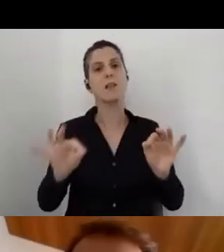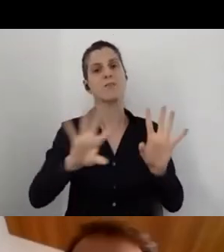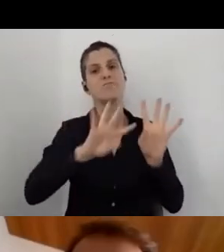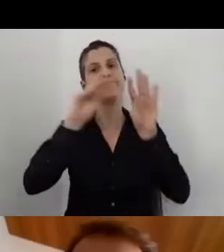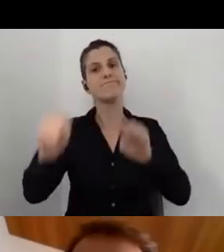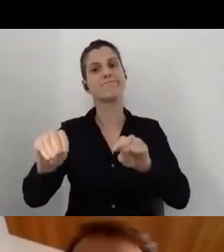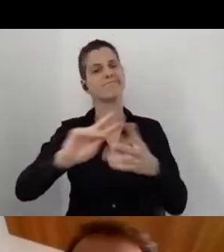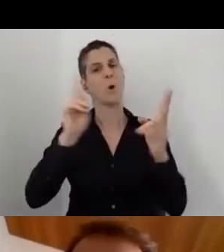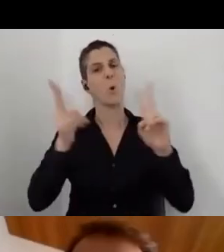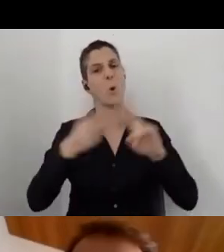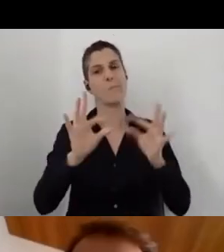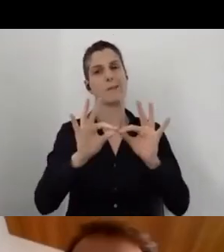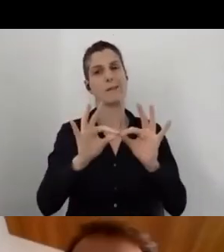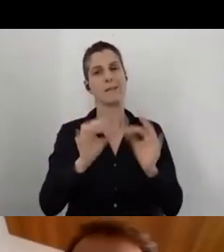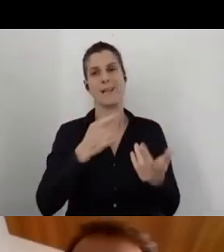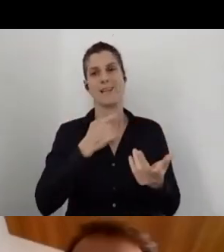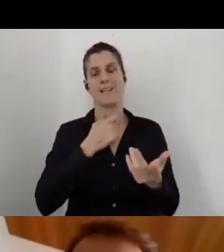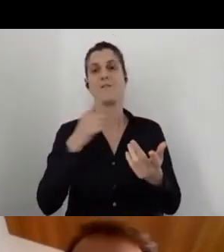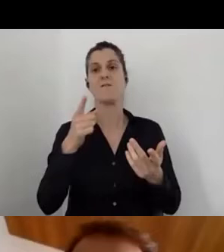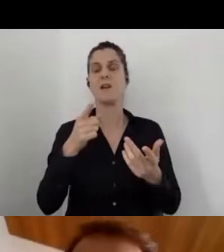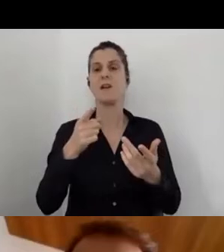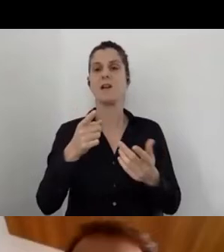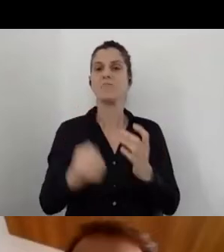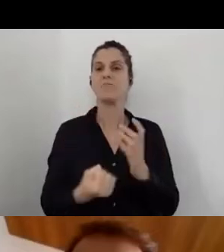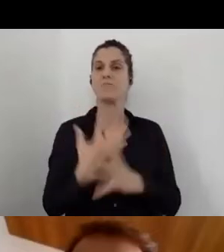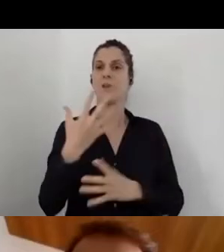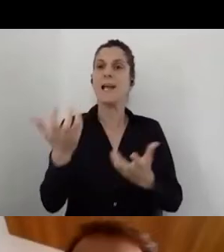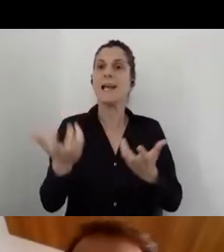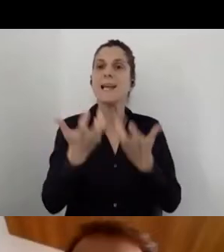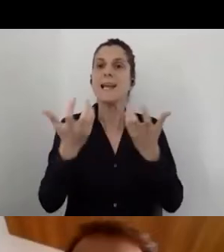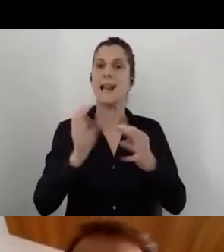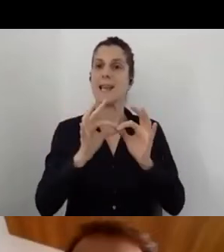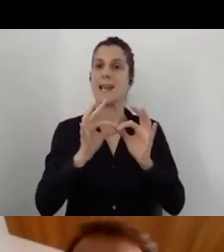some kind of digital tool to help us evaluate